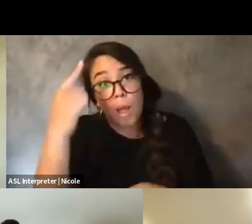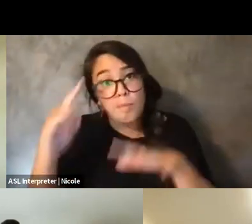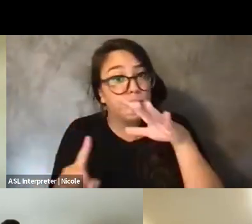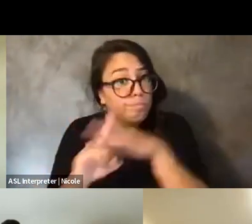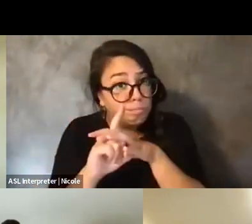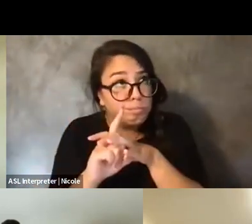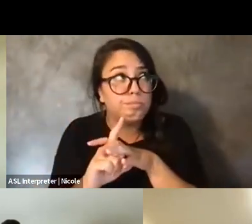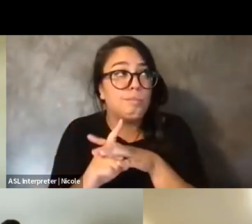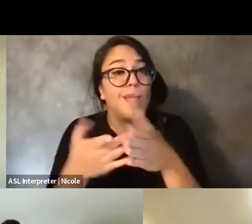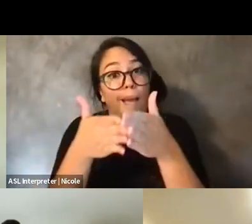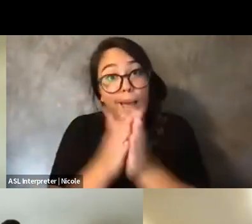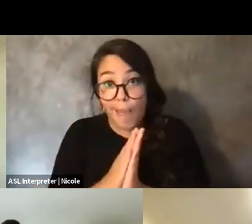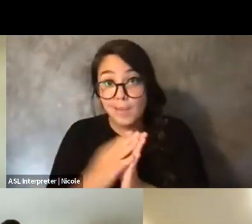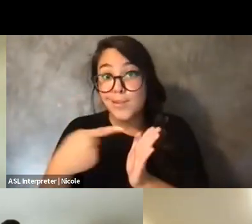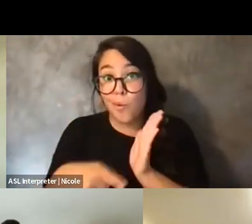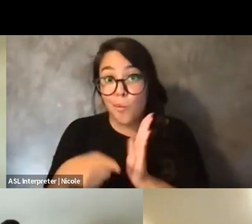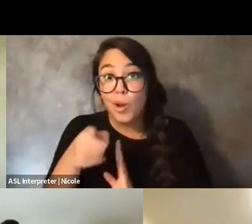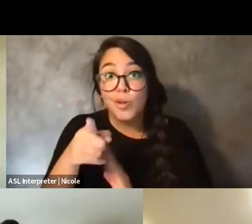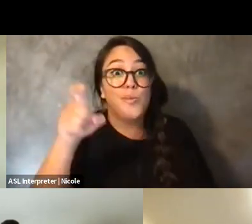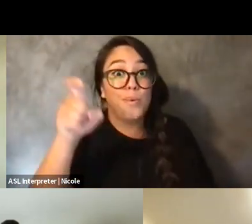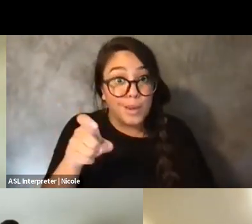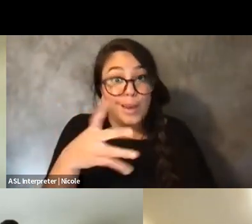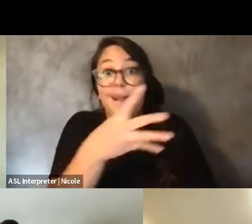but also what you want and seeing what happens.